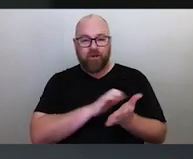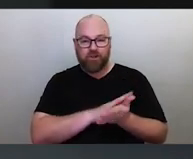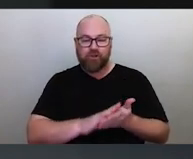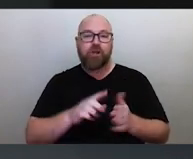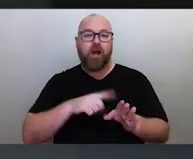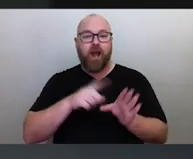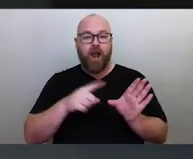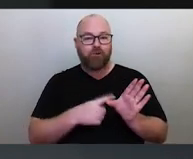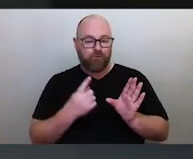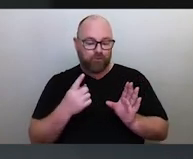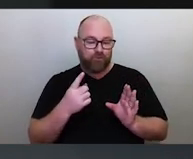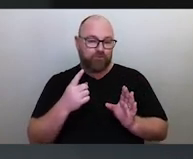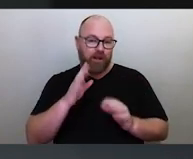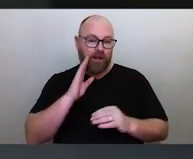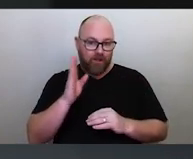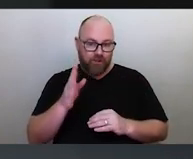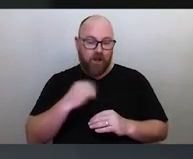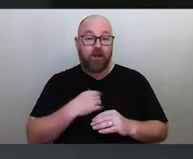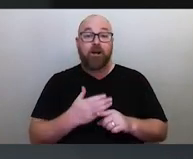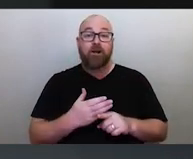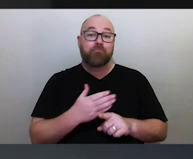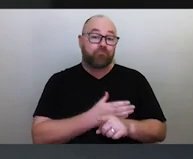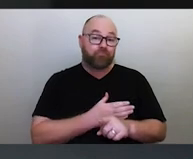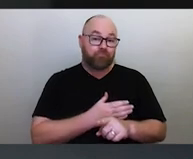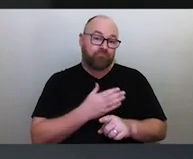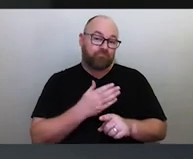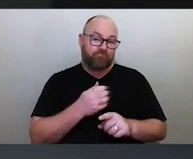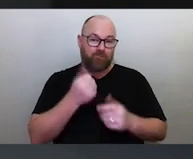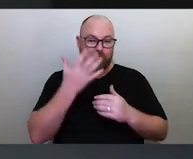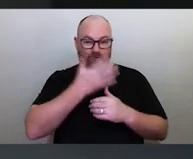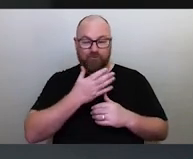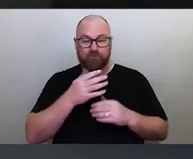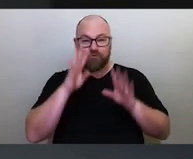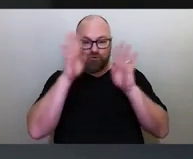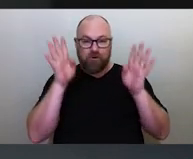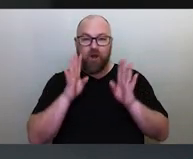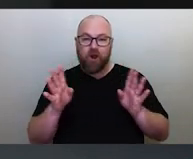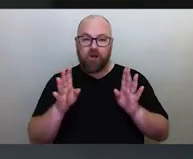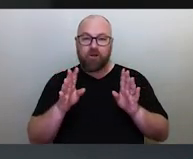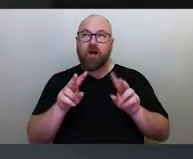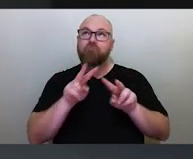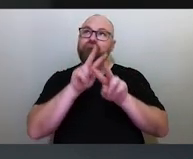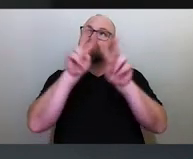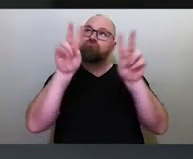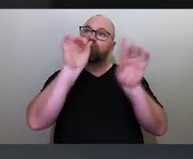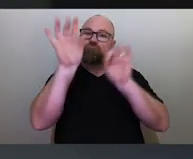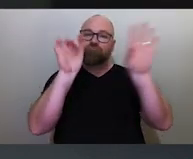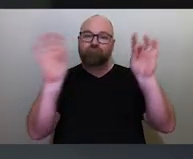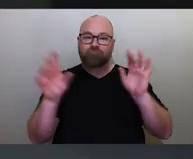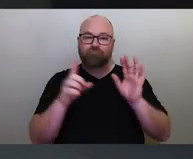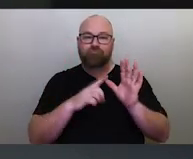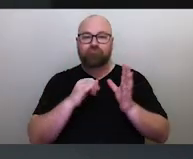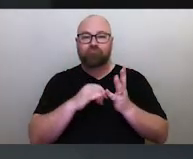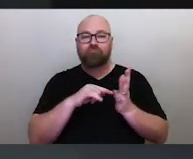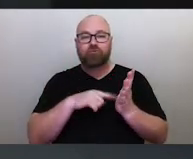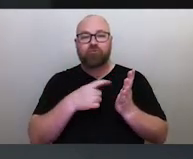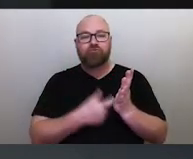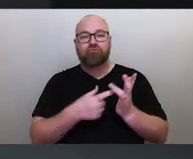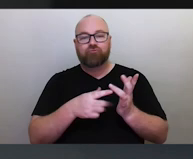Strait Islander Culture, 'First Astronomers'. The lecture tonight is going to be given by Professor Duane Hamacher,